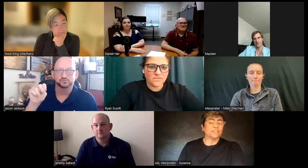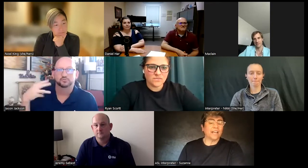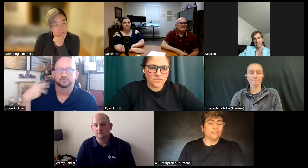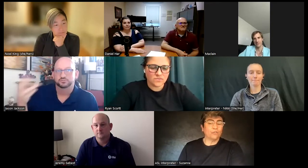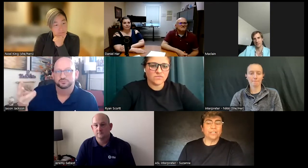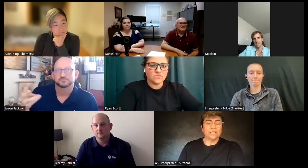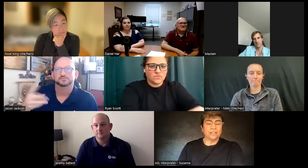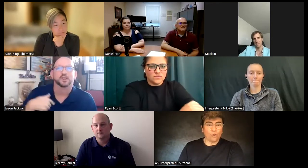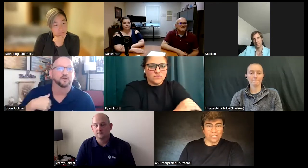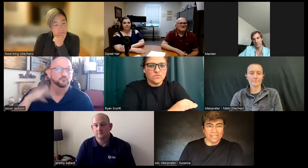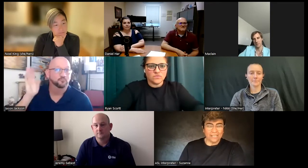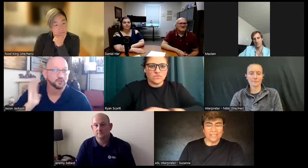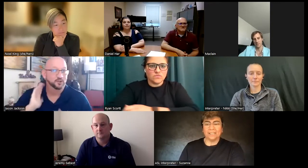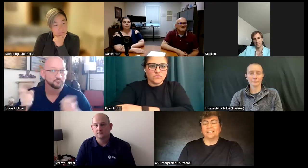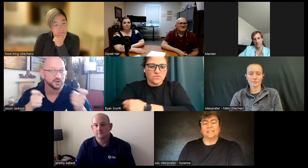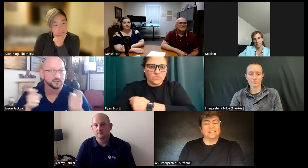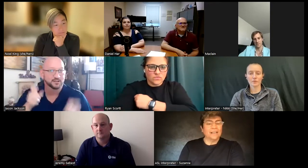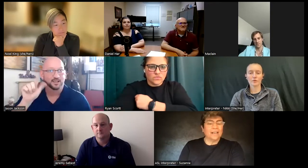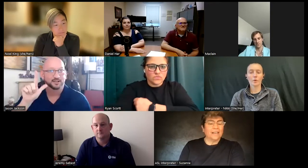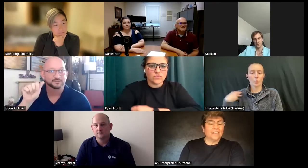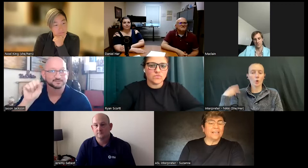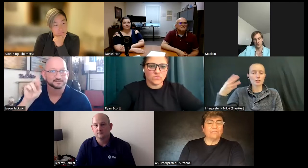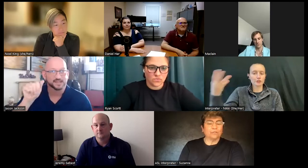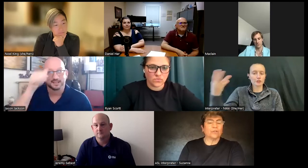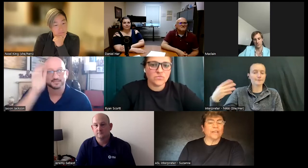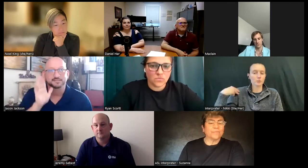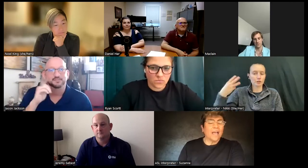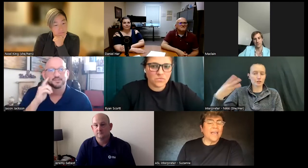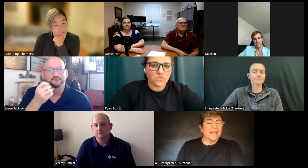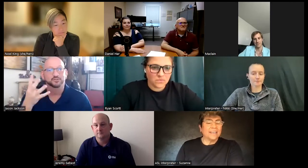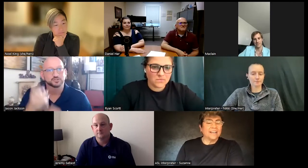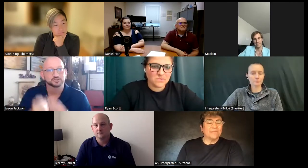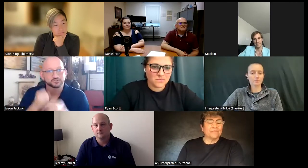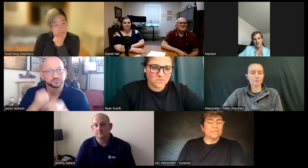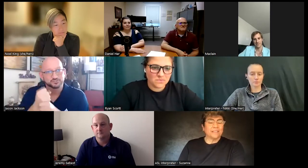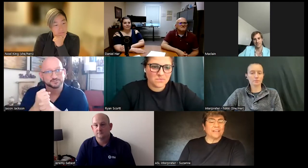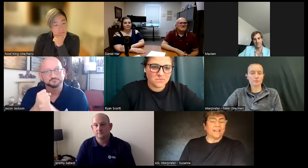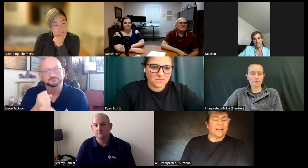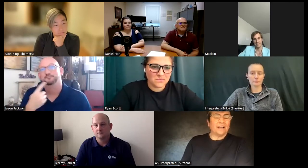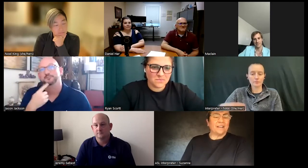California, Oregon, and he froze okay, and